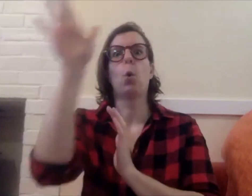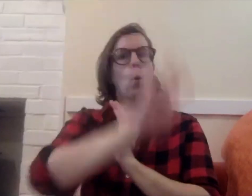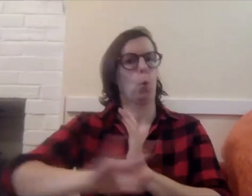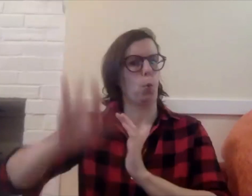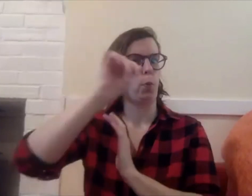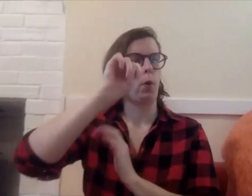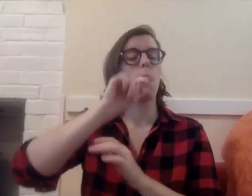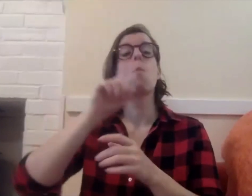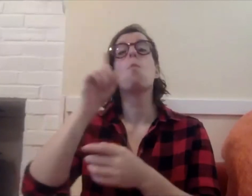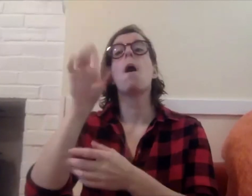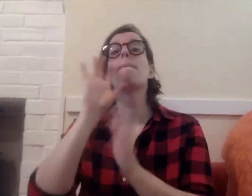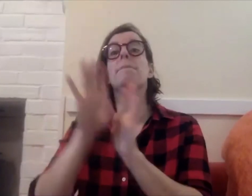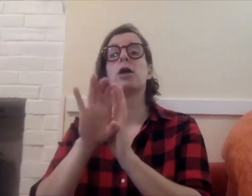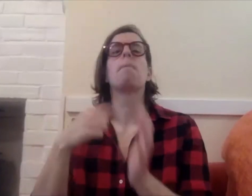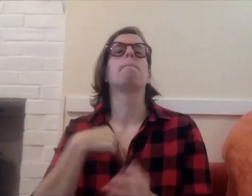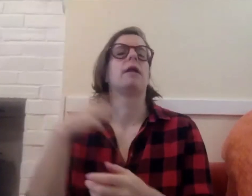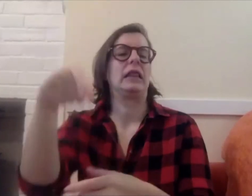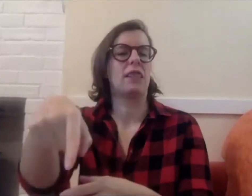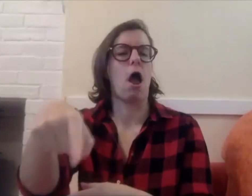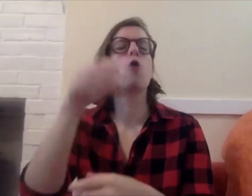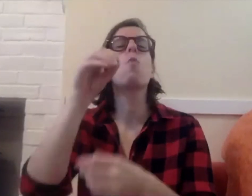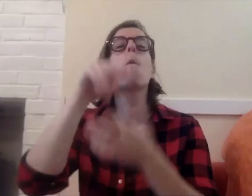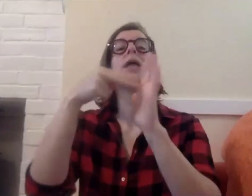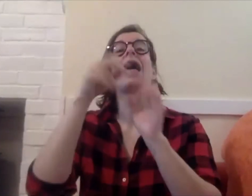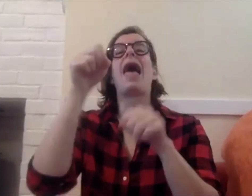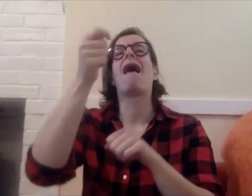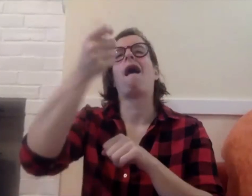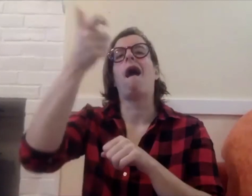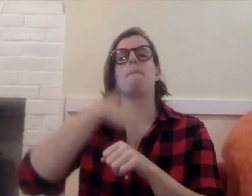elements removed one layer is the background on its own